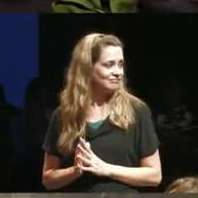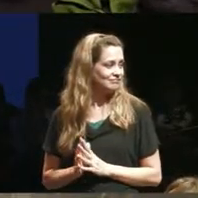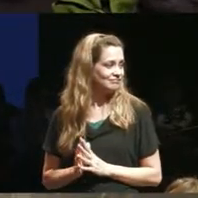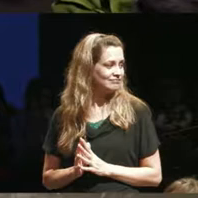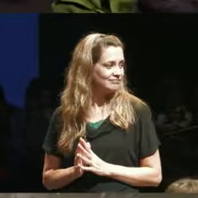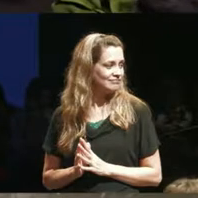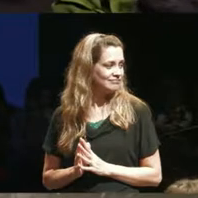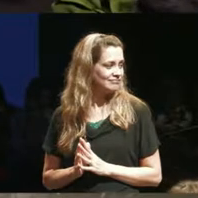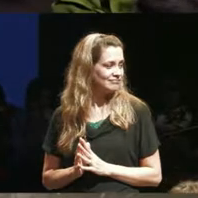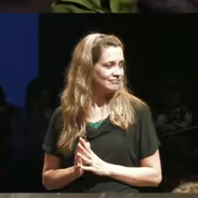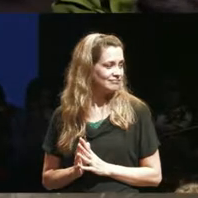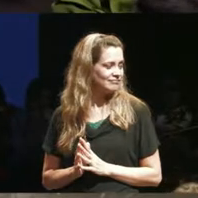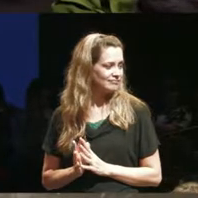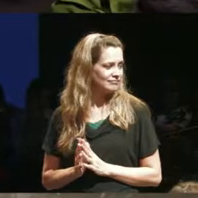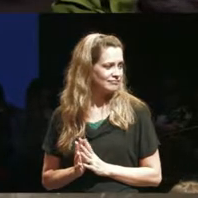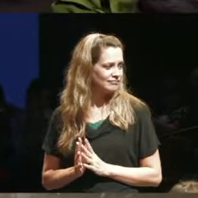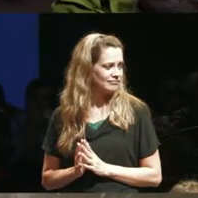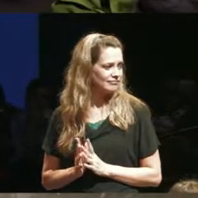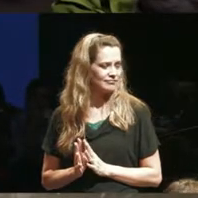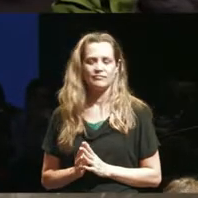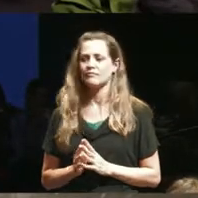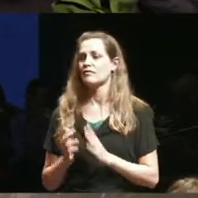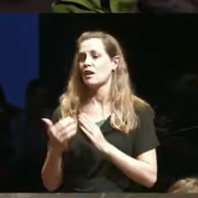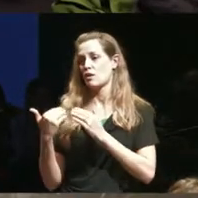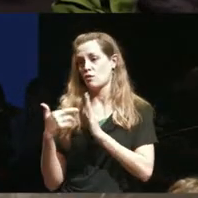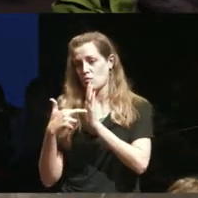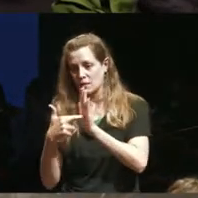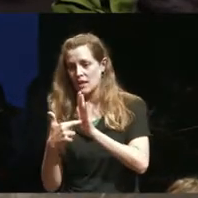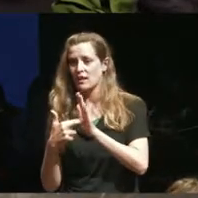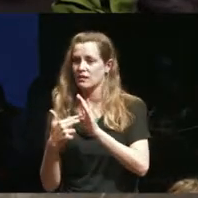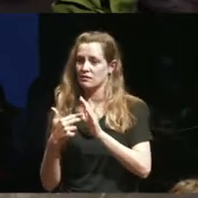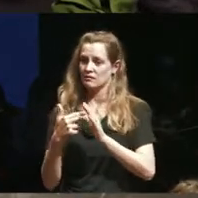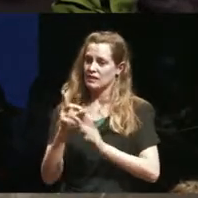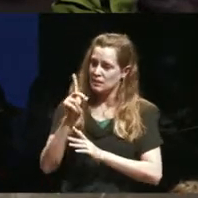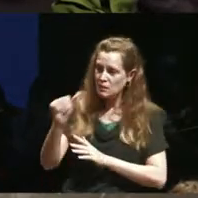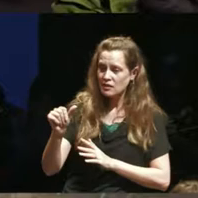representing our ourselves and our disabilities on stage I just feel like